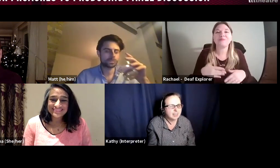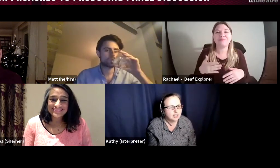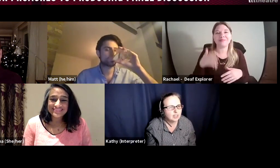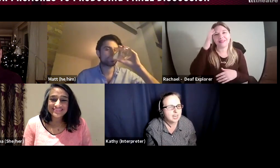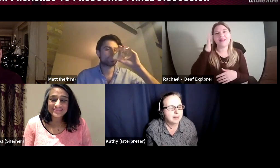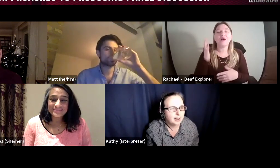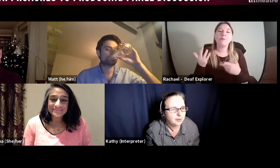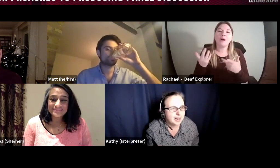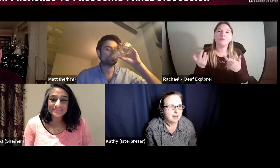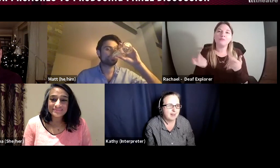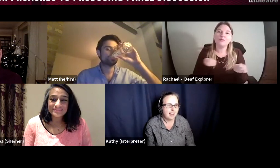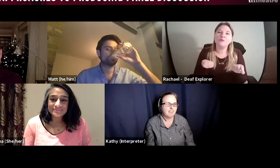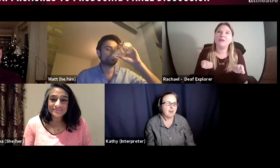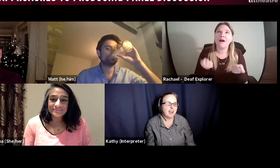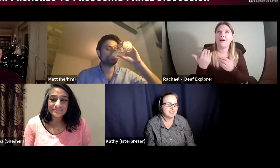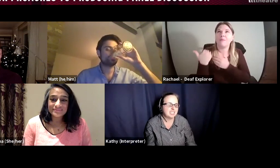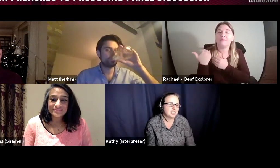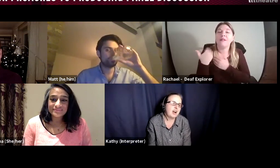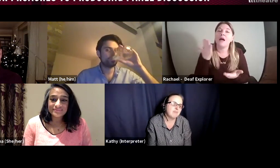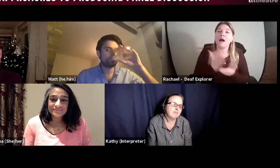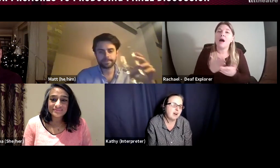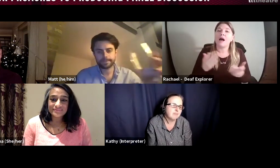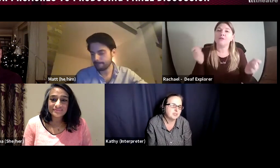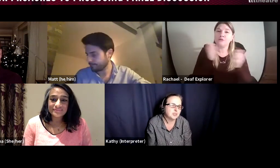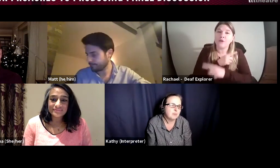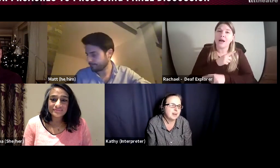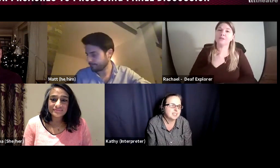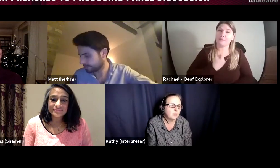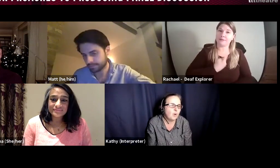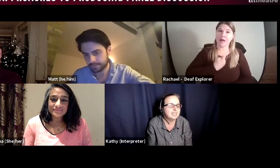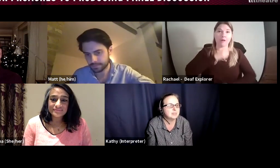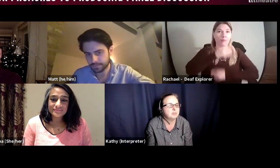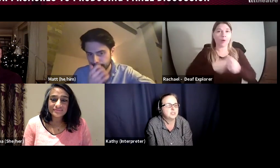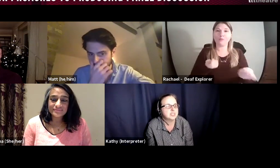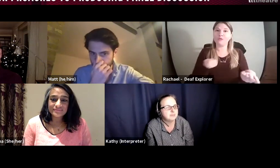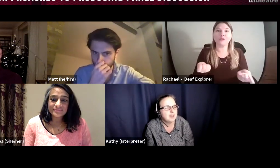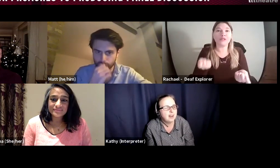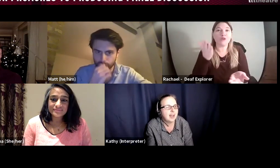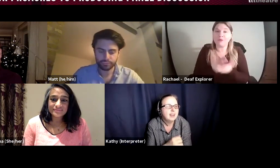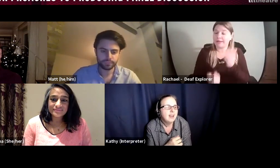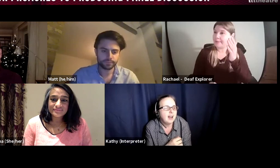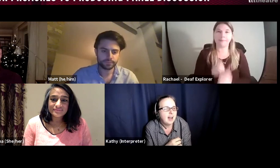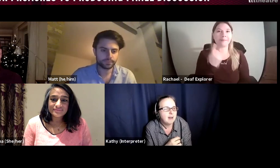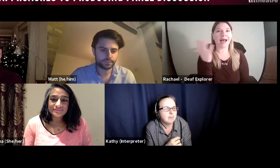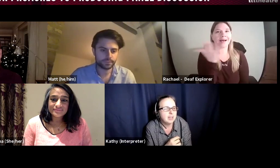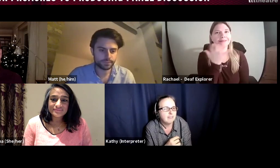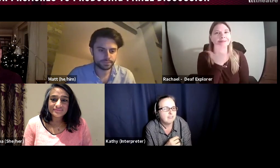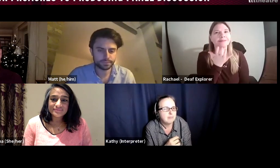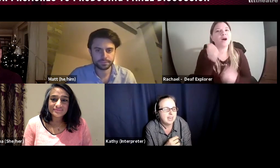you'll learn about who I am via this session I am sure. But what is a producer? Okay. For me,